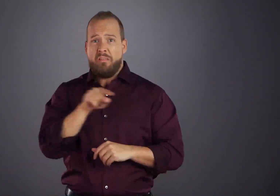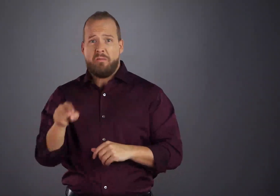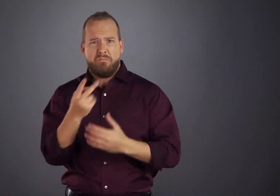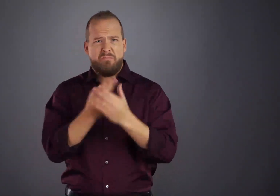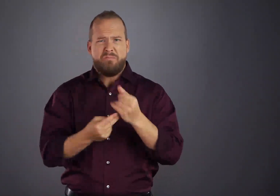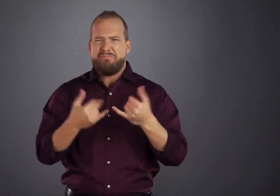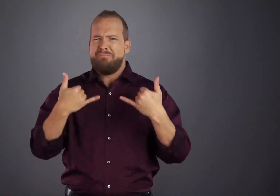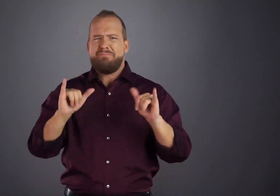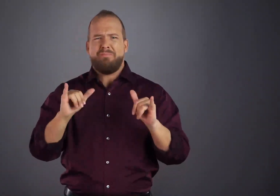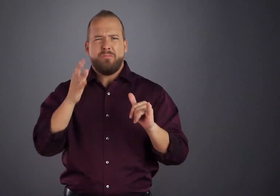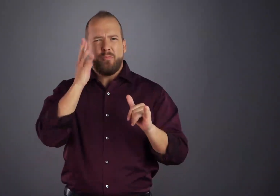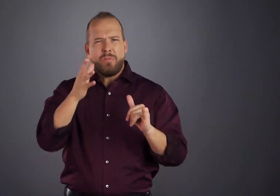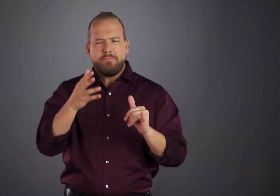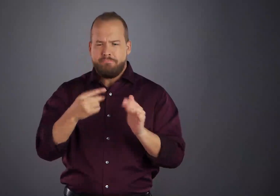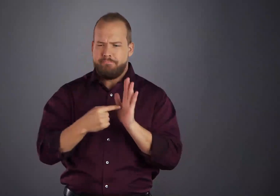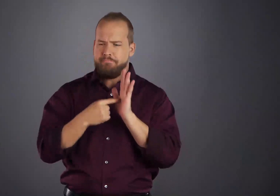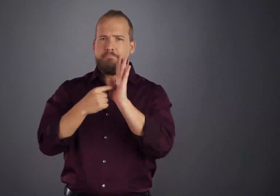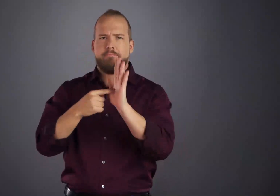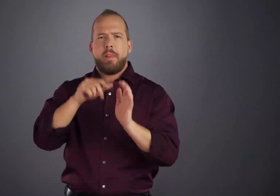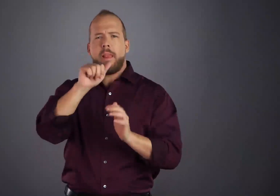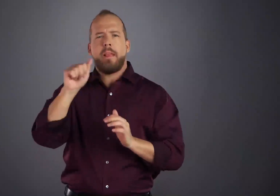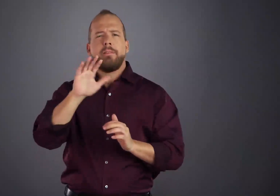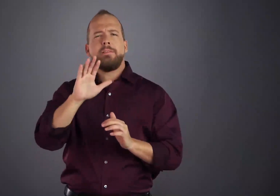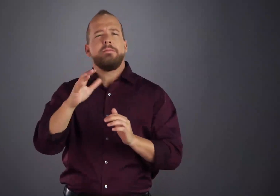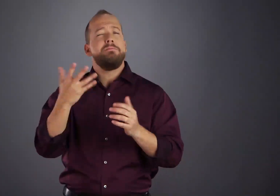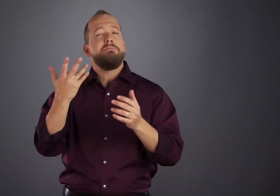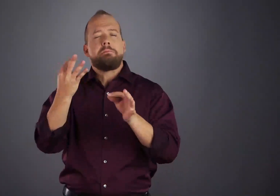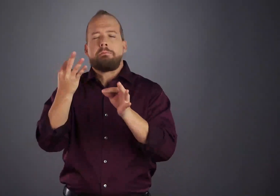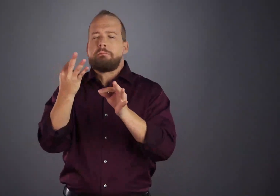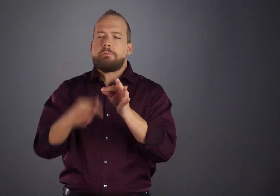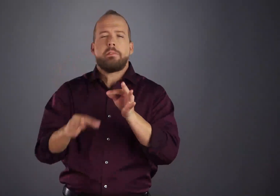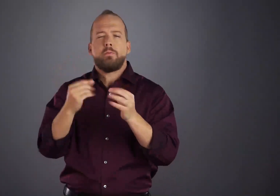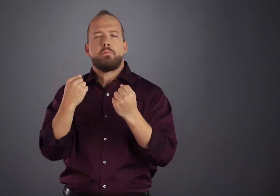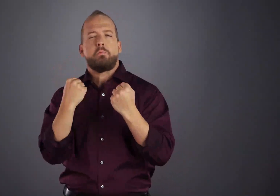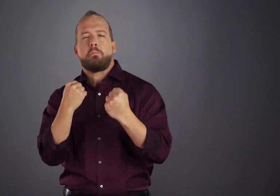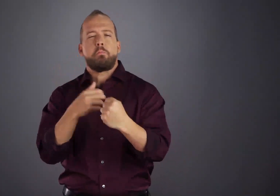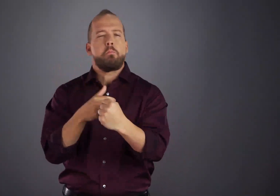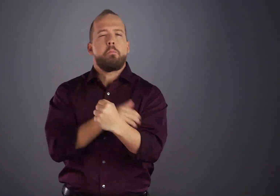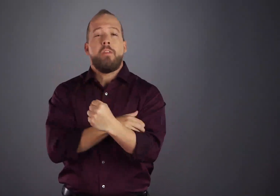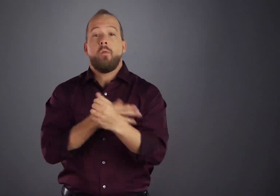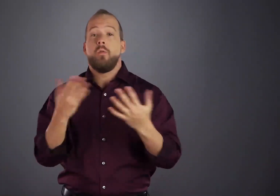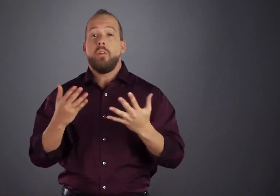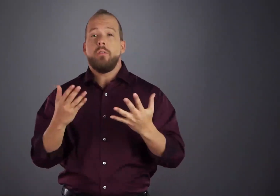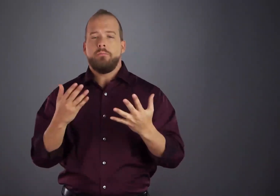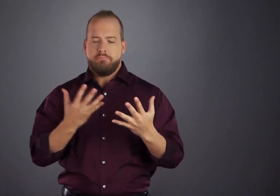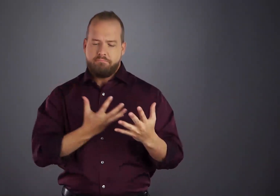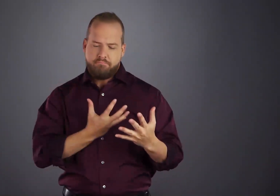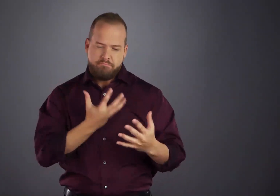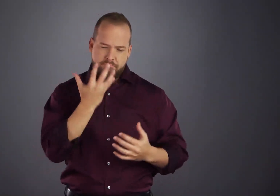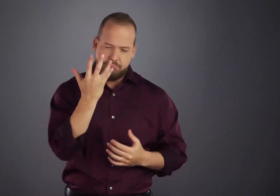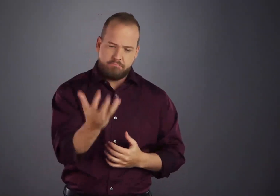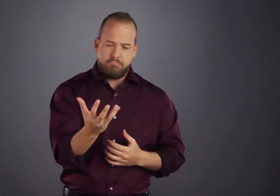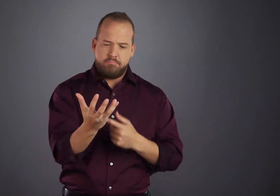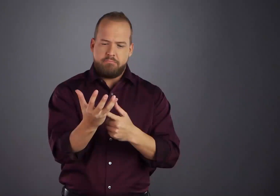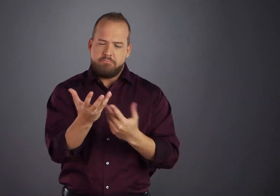A.A.'s speak the language of the heart in all its power and simplicity.